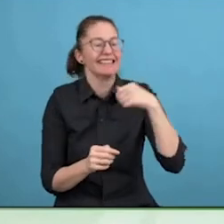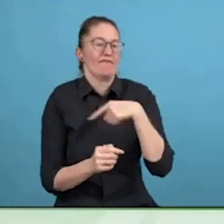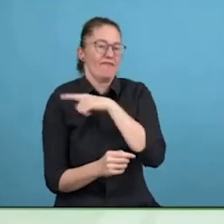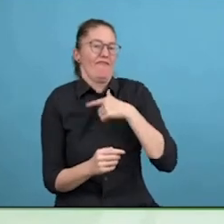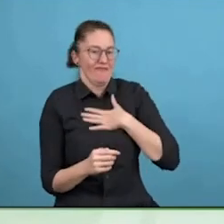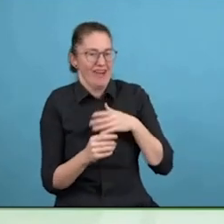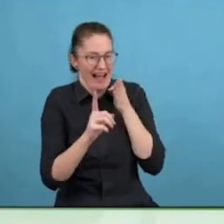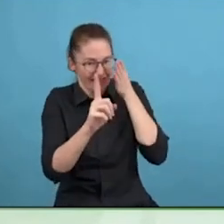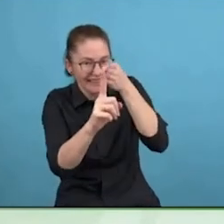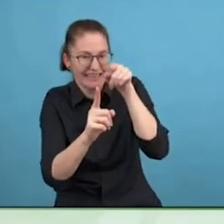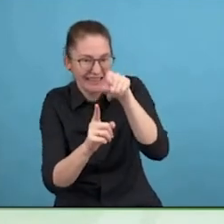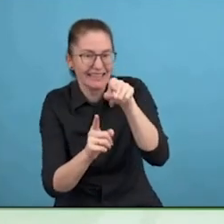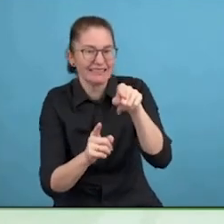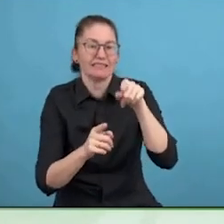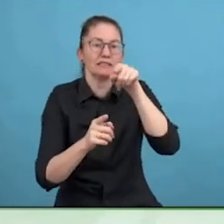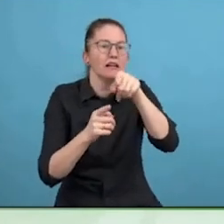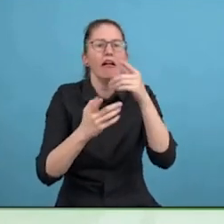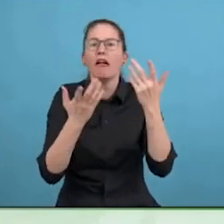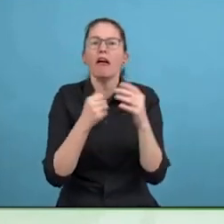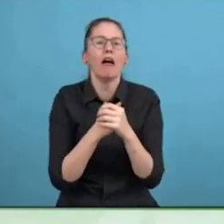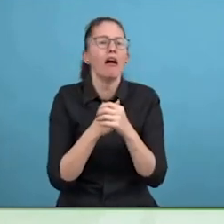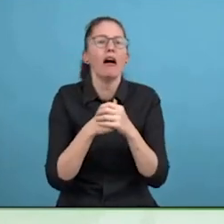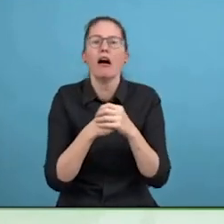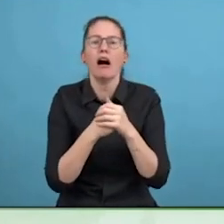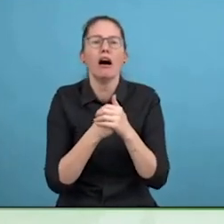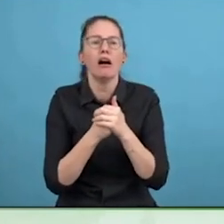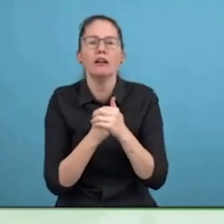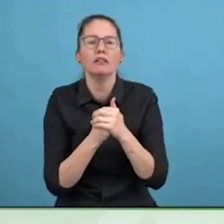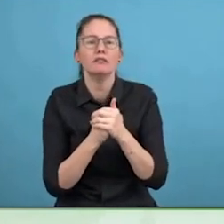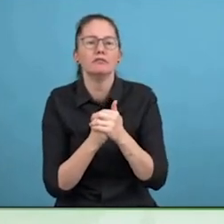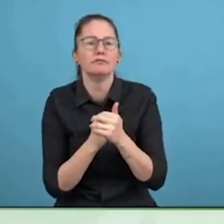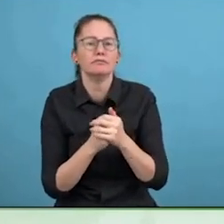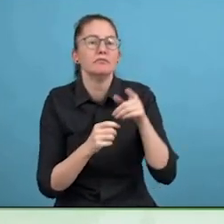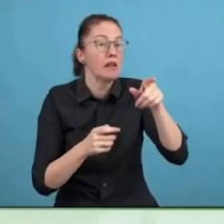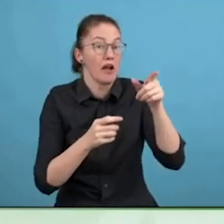important. That is where I can see when you bring that thing to the purple